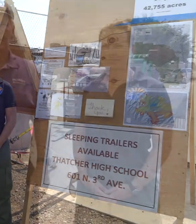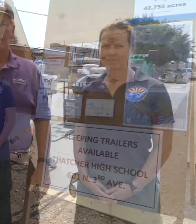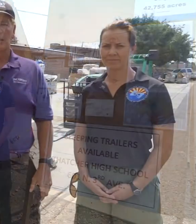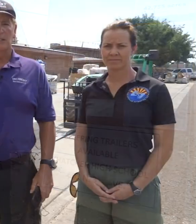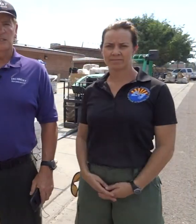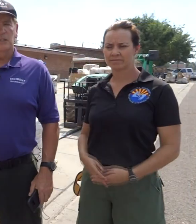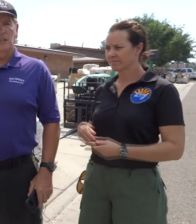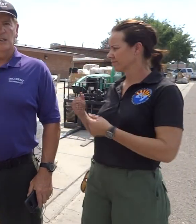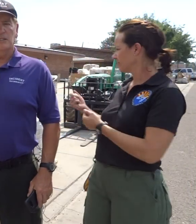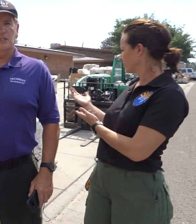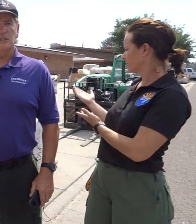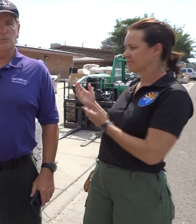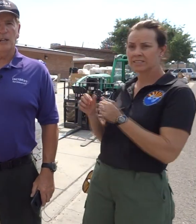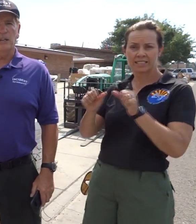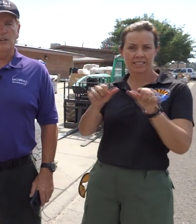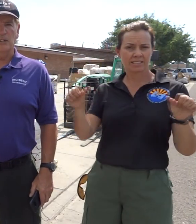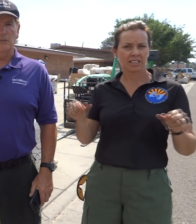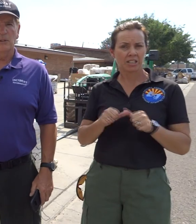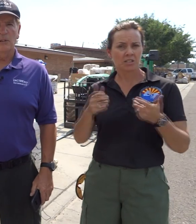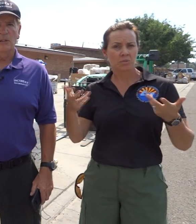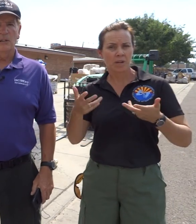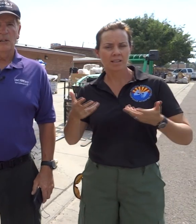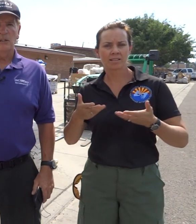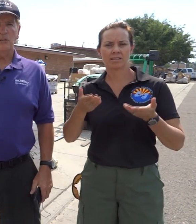This area is the supply area.